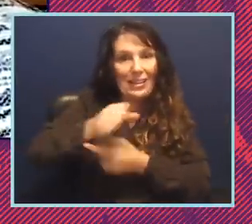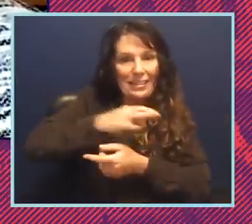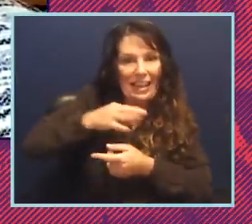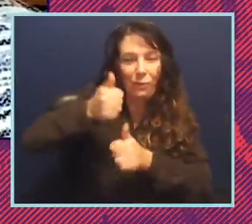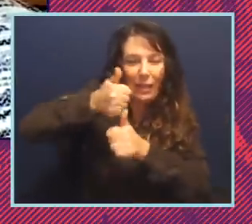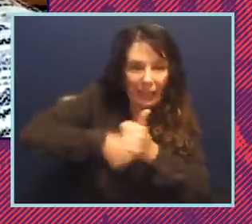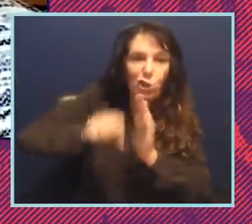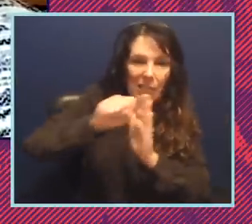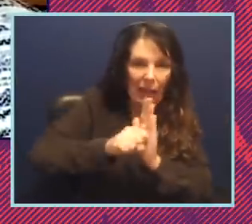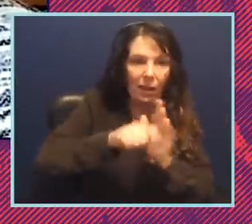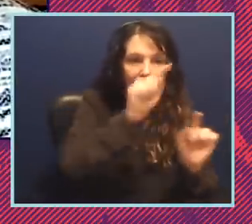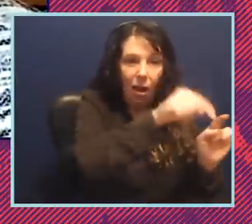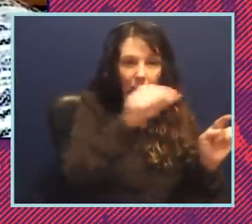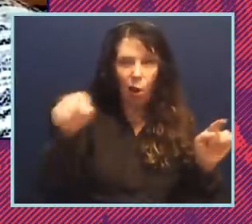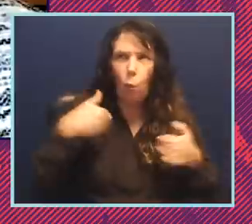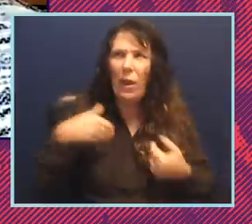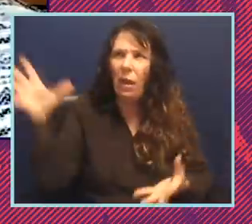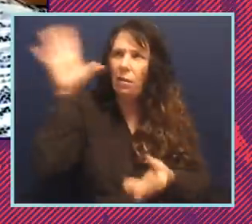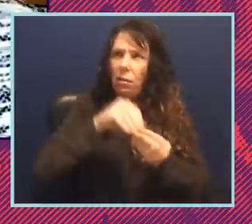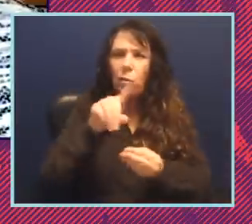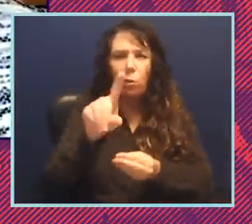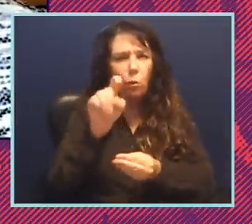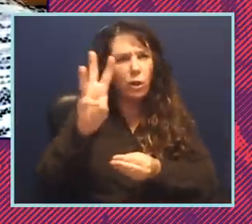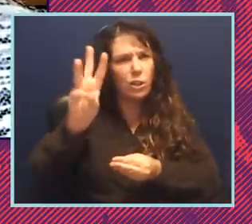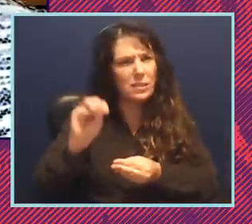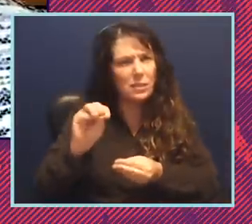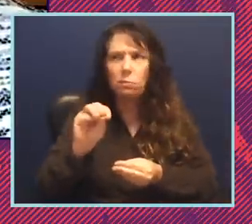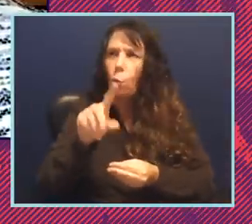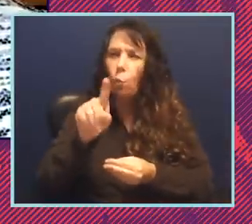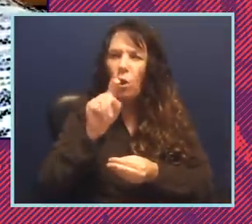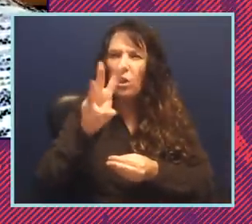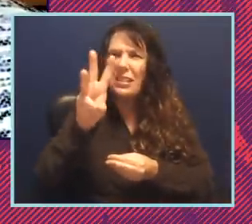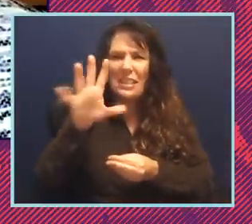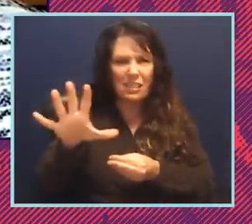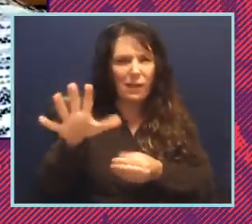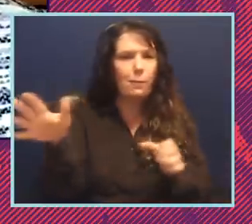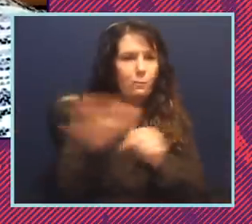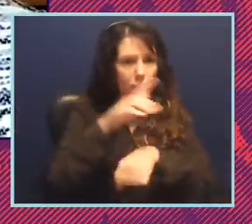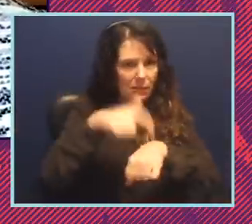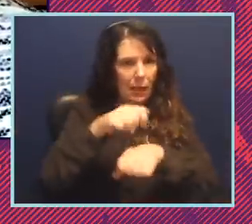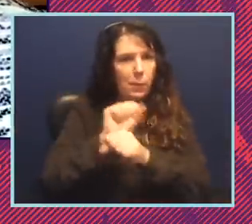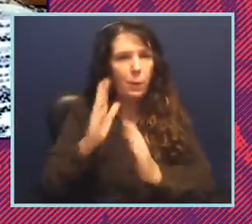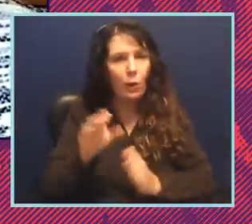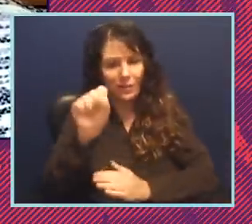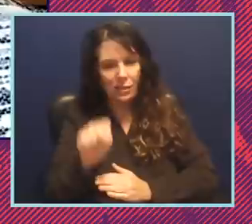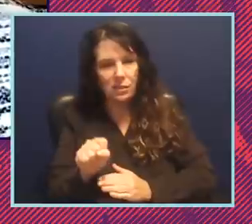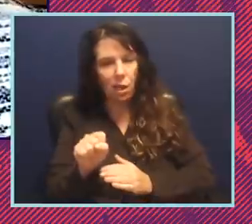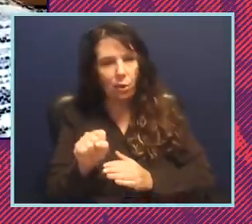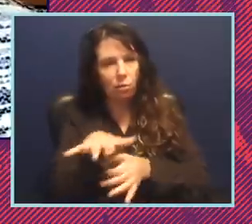single state all in we have about 165 full-time employees in the southern affiliates combined